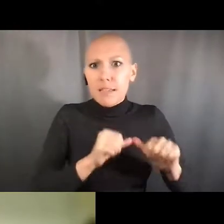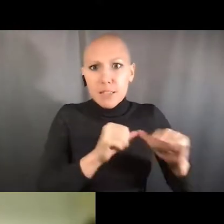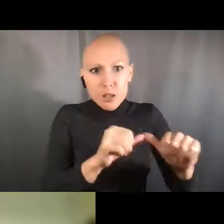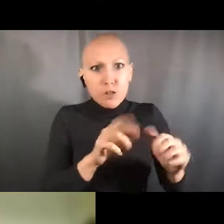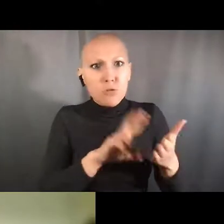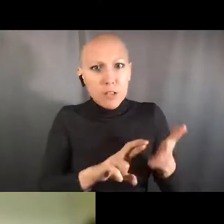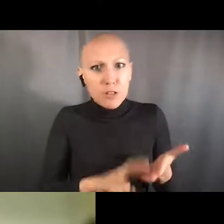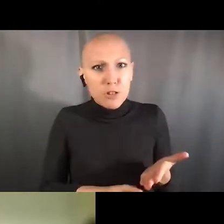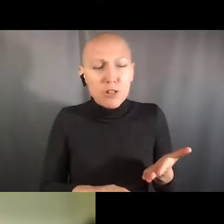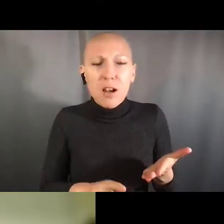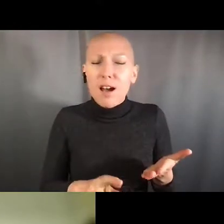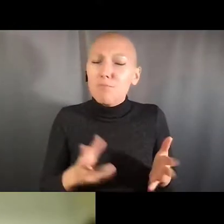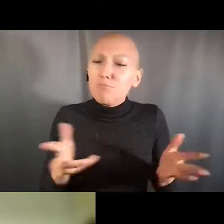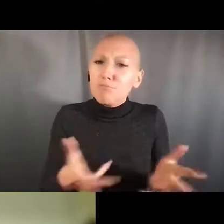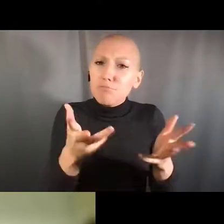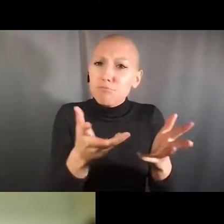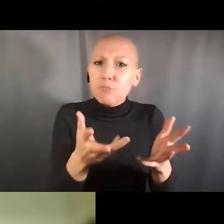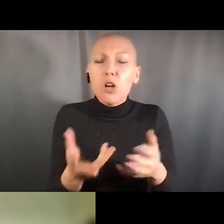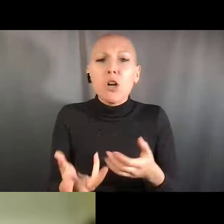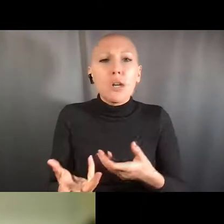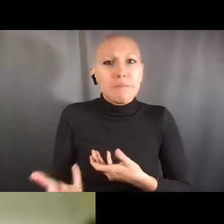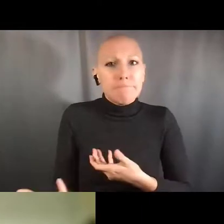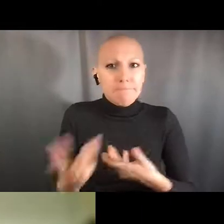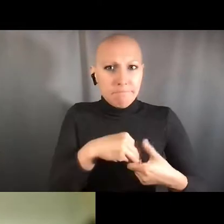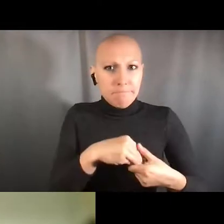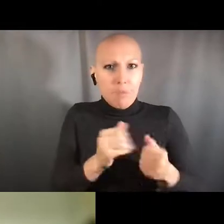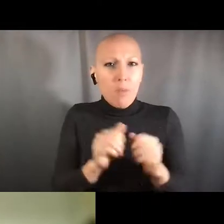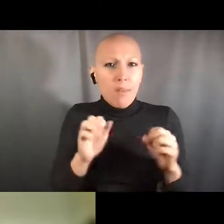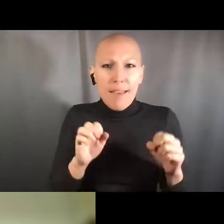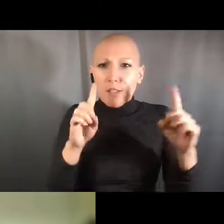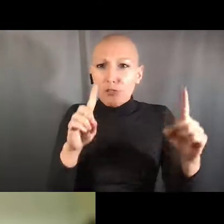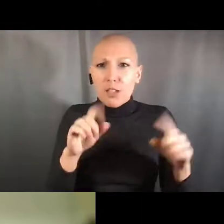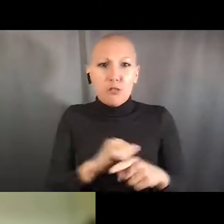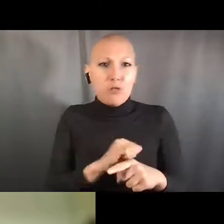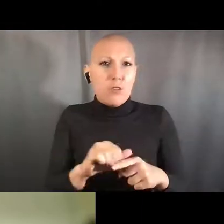that OSHA does not have jurisdiction in general